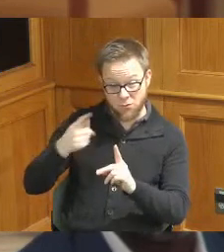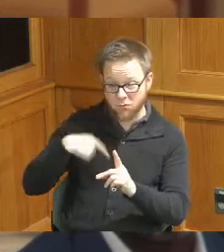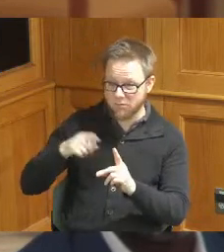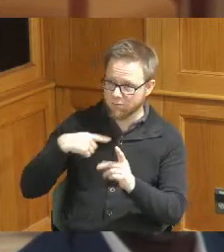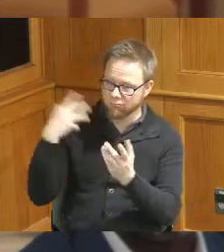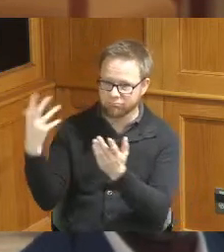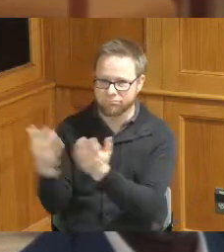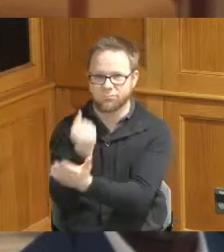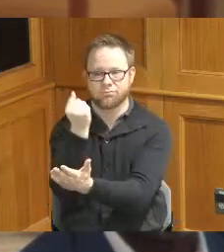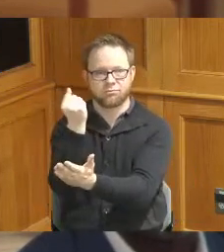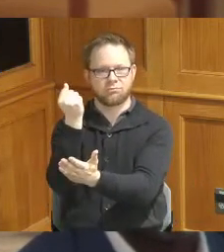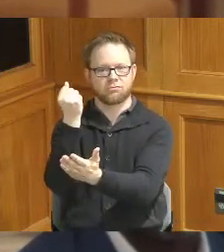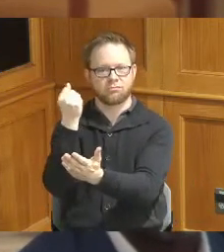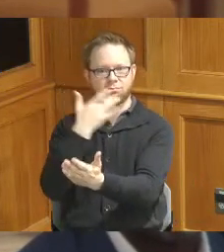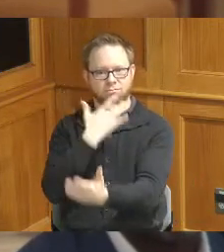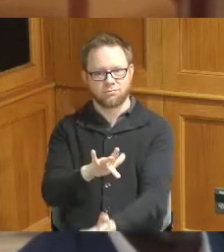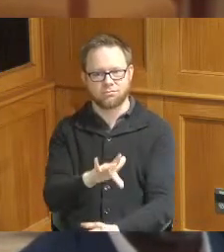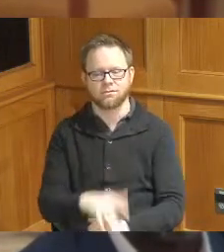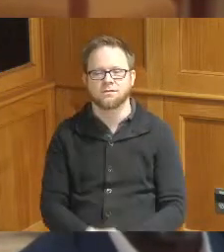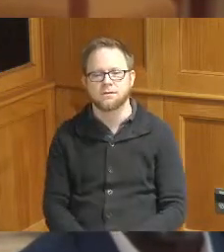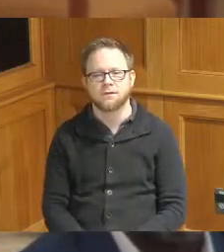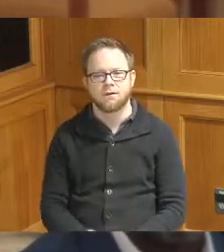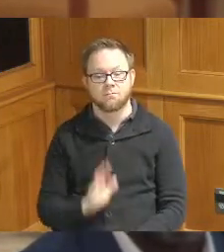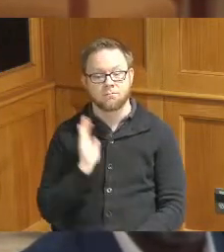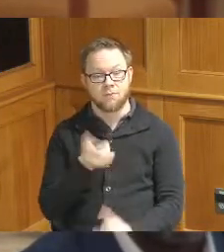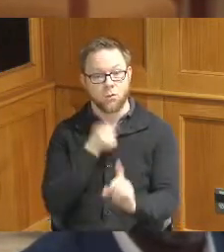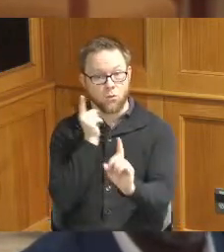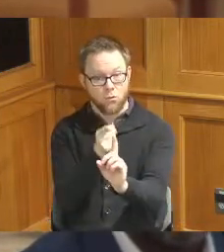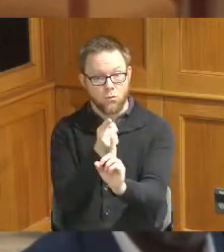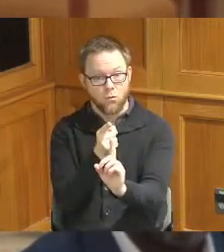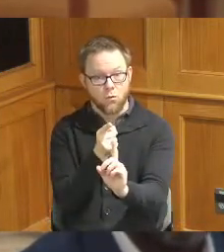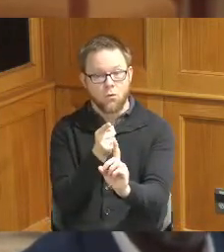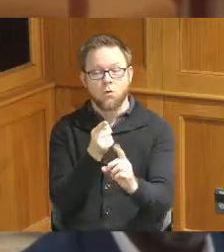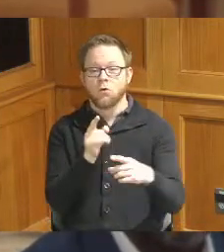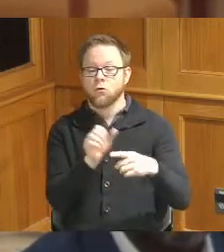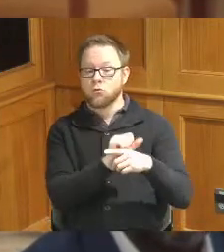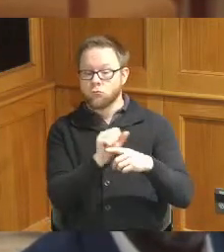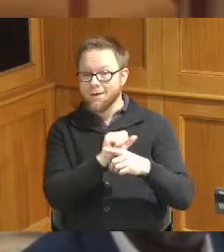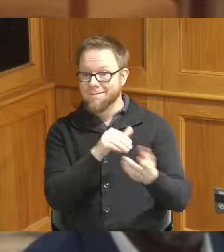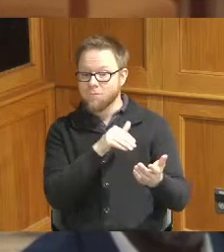and we were fortunate but so our goal is we'll be able to train medical assistants and dental